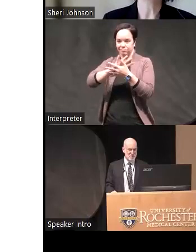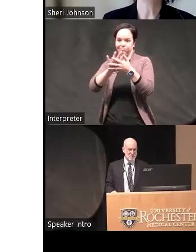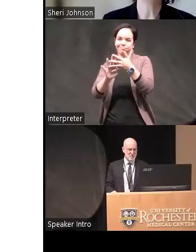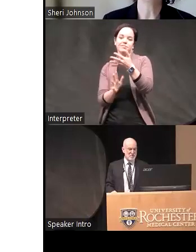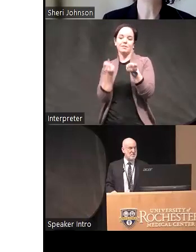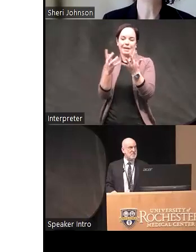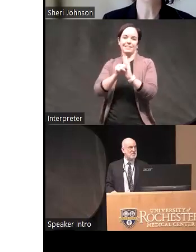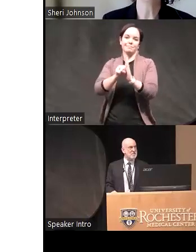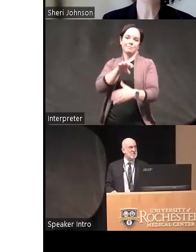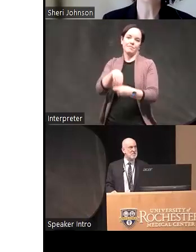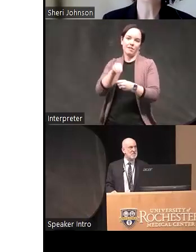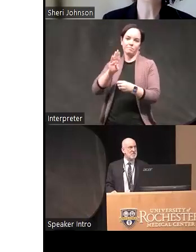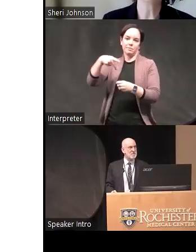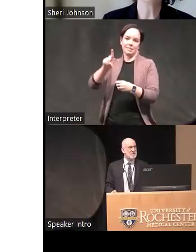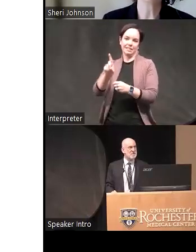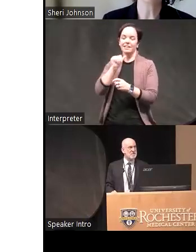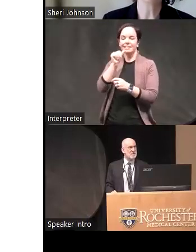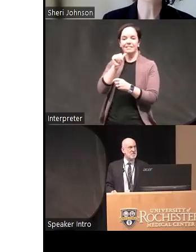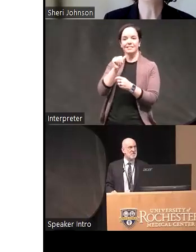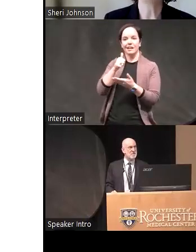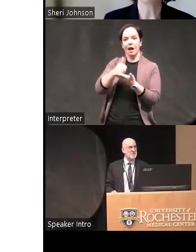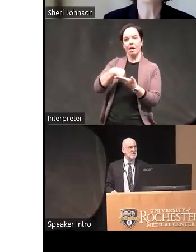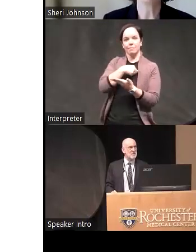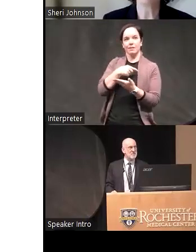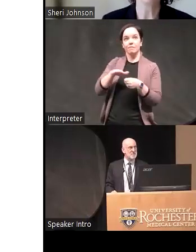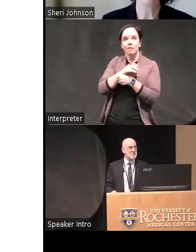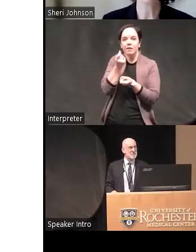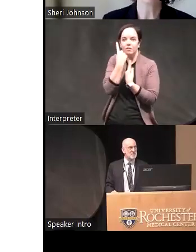personality disorder I don't think it gets us to understanding some of like the identity